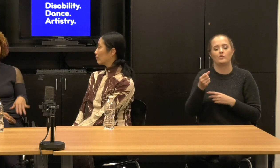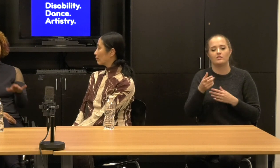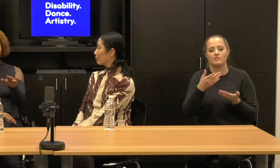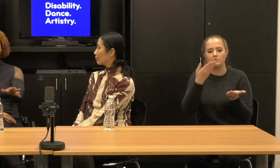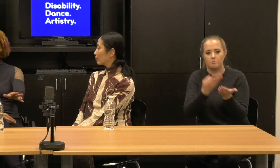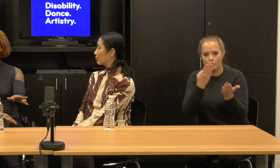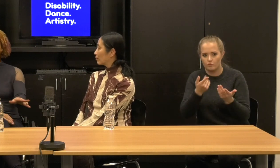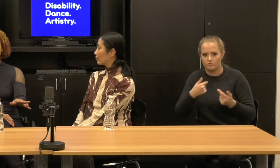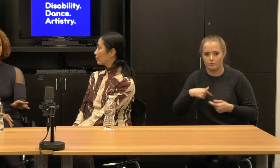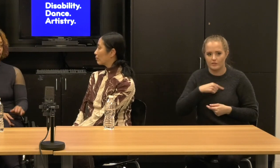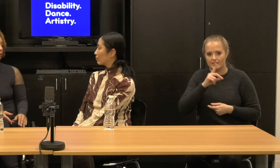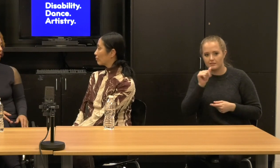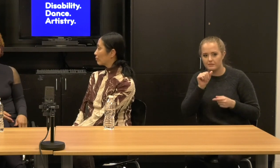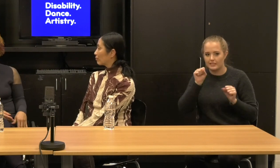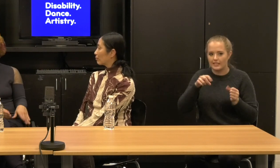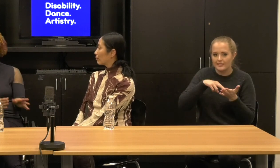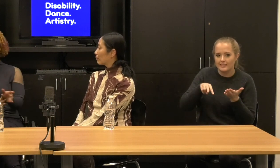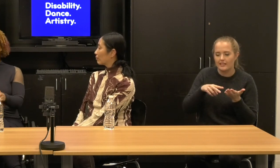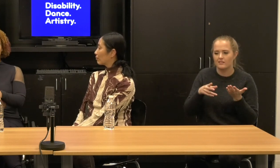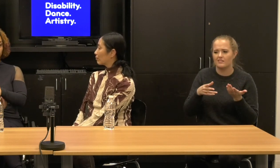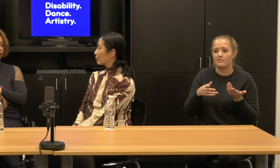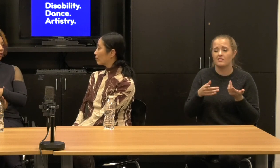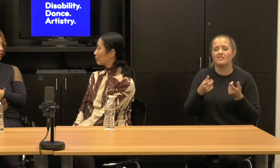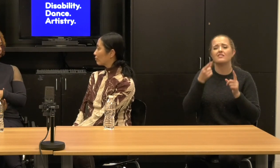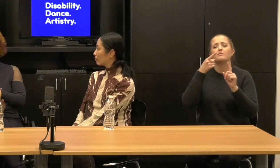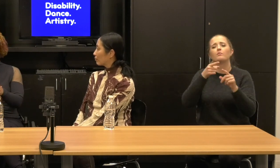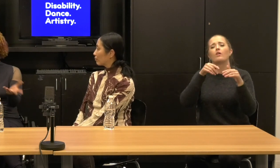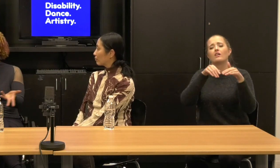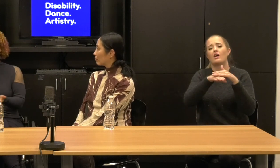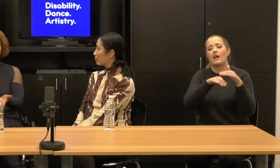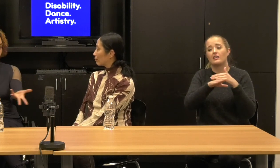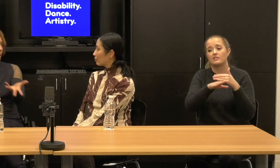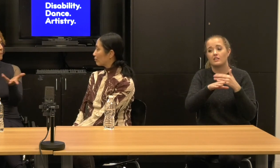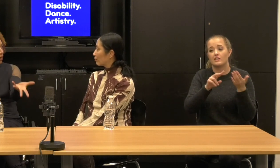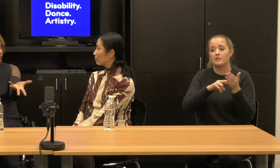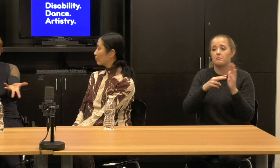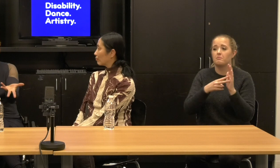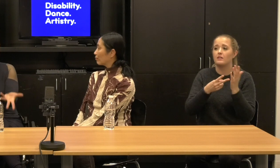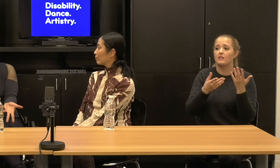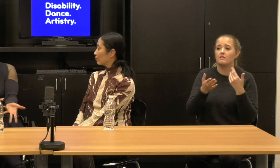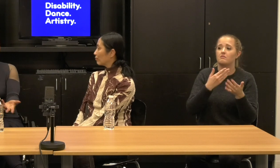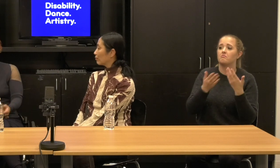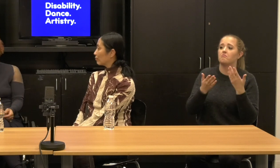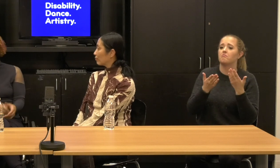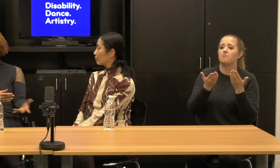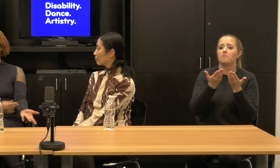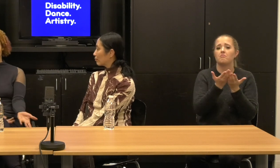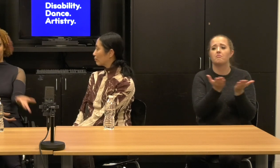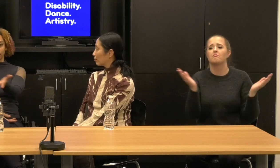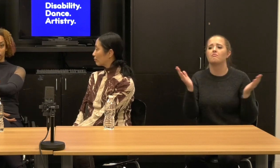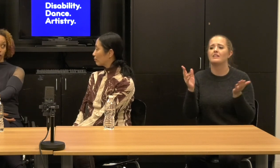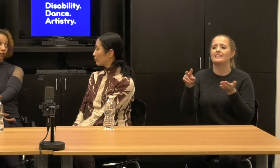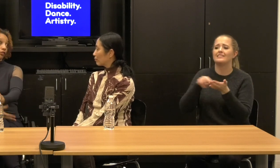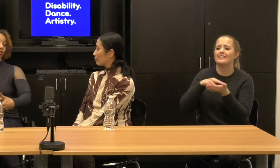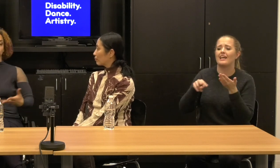If you present access, does that mean you shouldn't present full radius dance? No. You should present both. You know, you should be able to have a series.